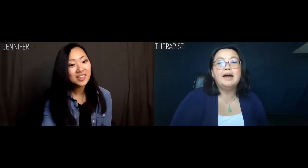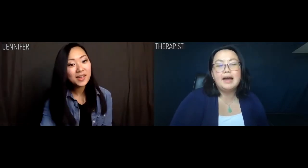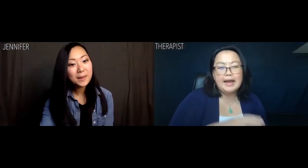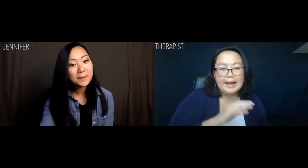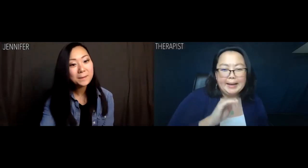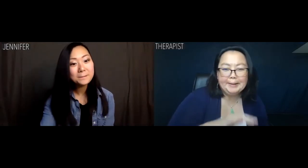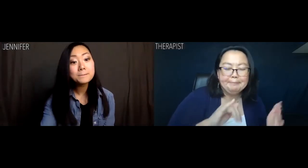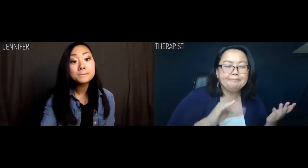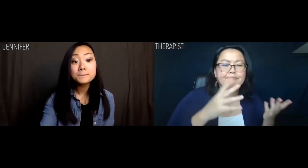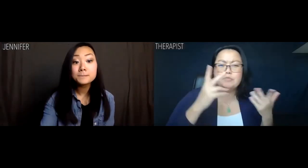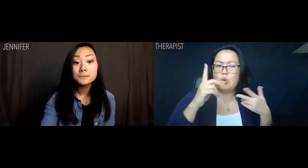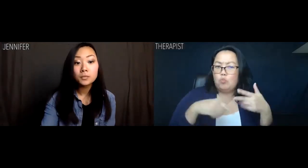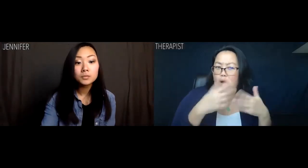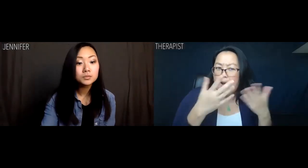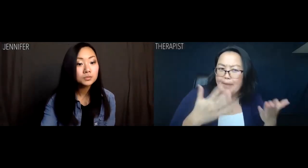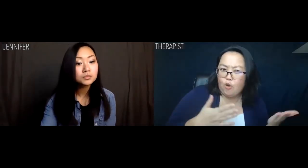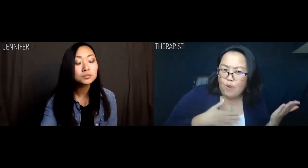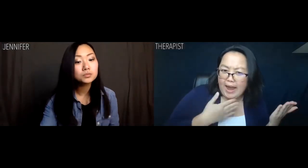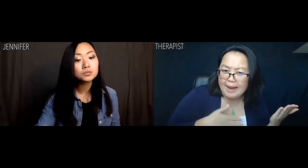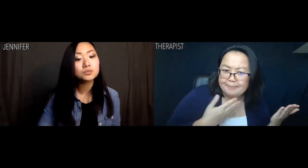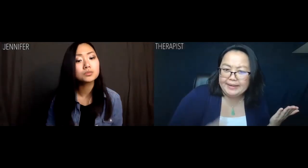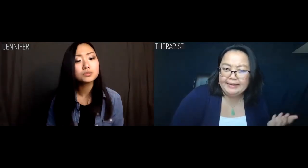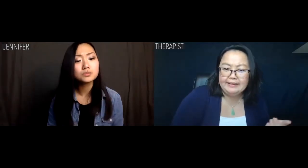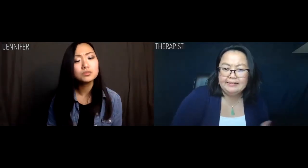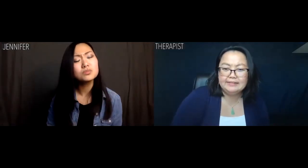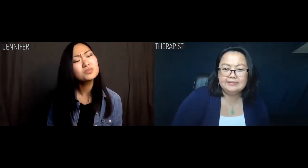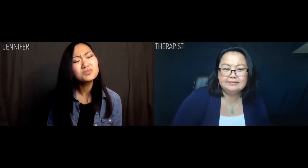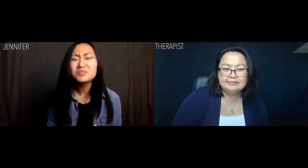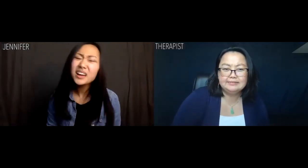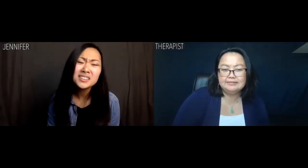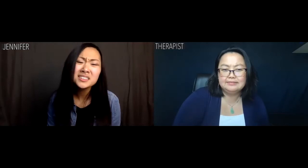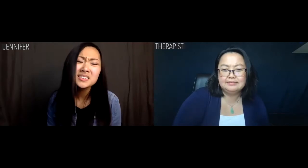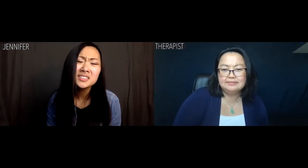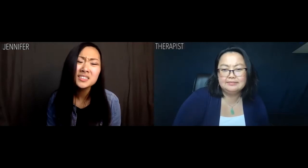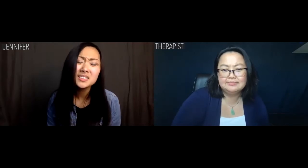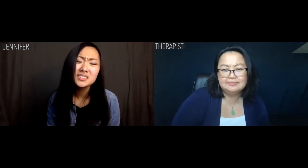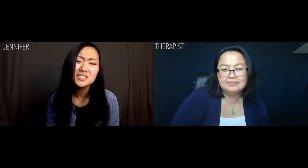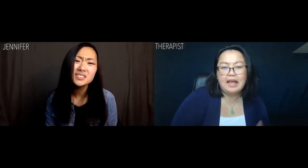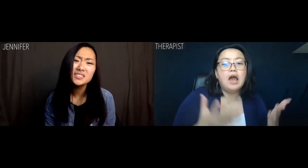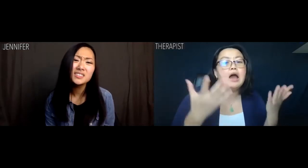Therapist: What about being happy? Jennifer: Heh?